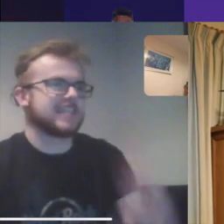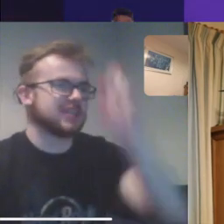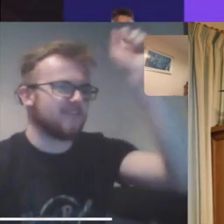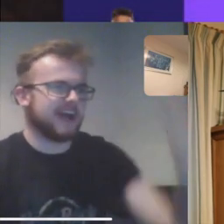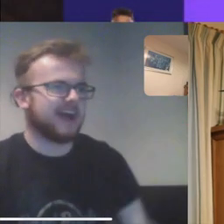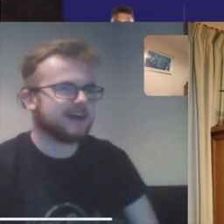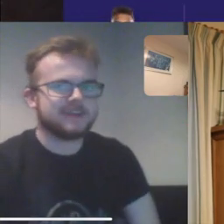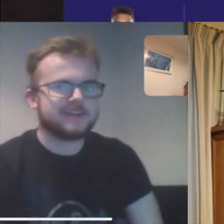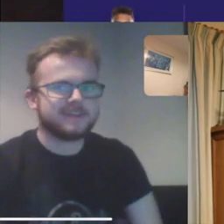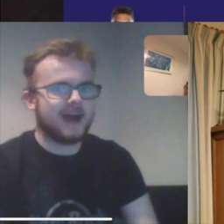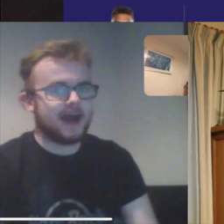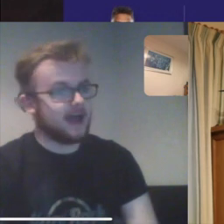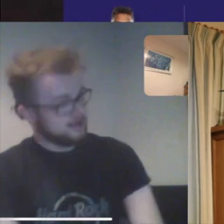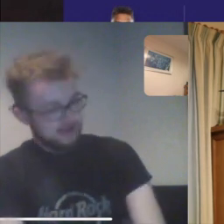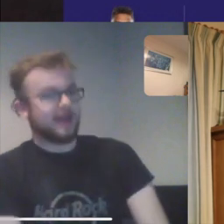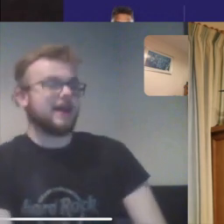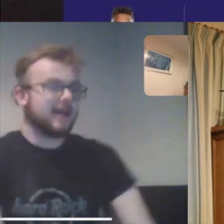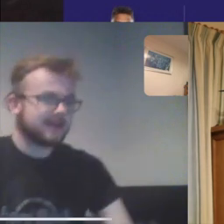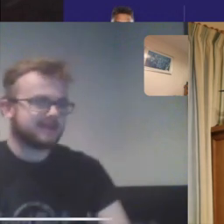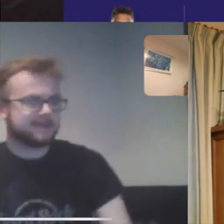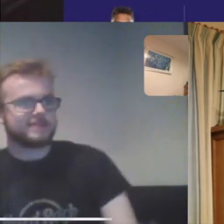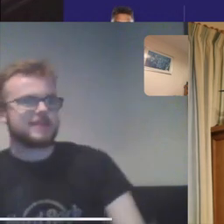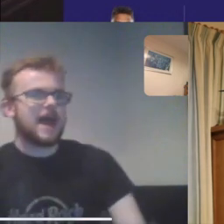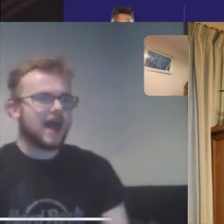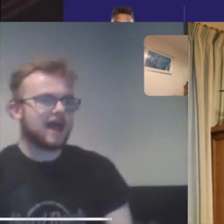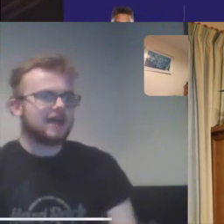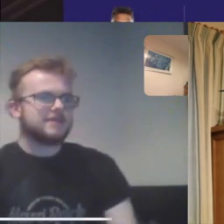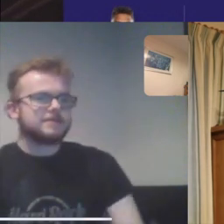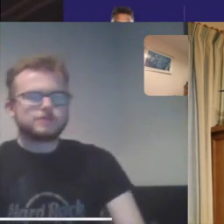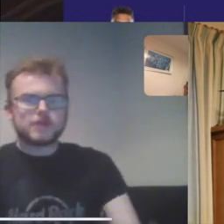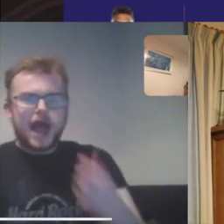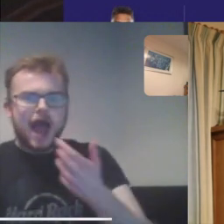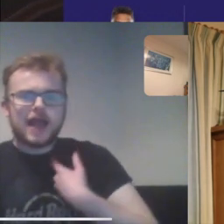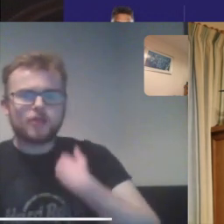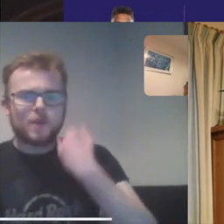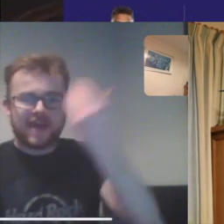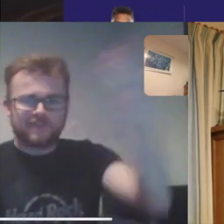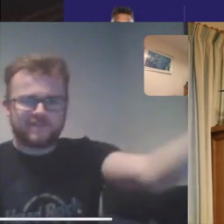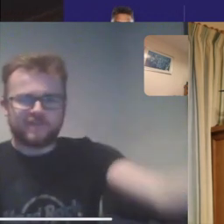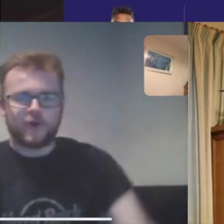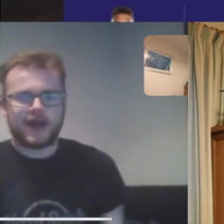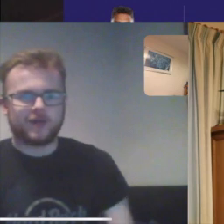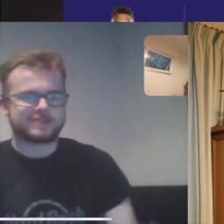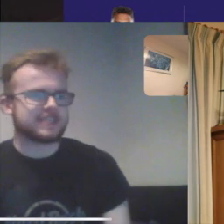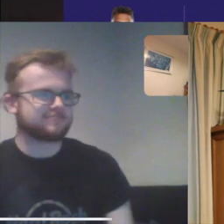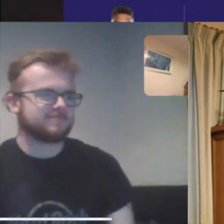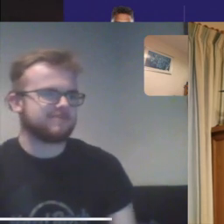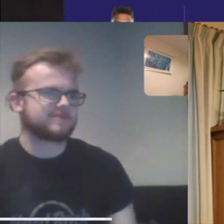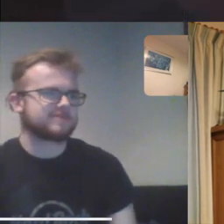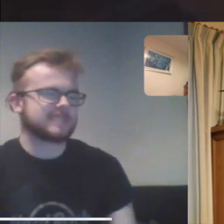Thomas: NO! We can't do that! Rhys: oh yeah? Thomas: we can't do that! Rhys: I haven't played FIFA for a while! Rhys: this is ... Rhys: (*shakes head )